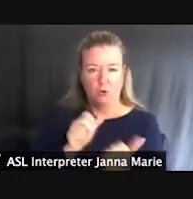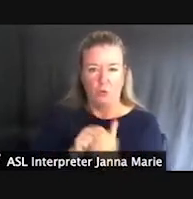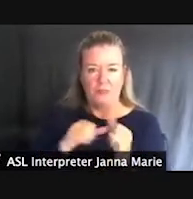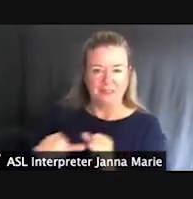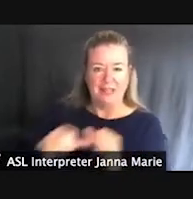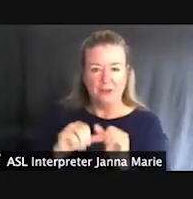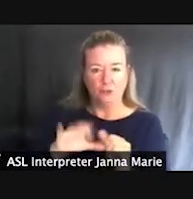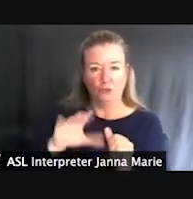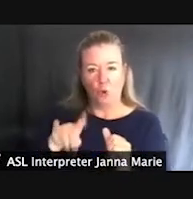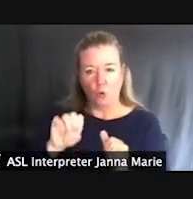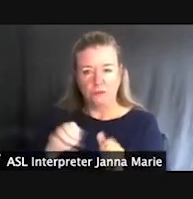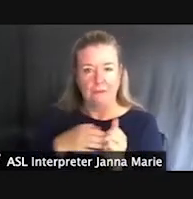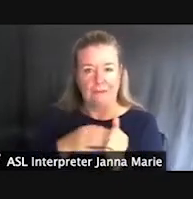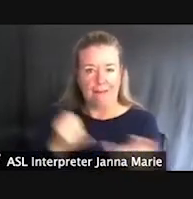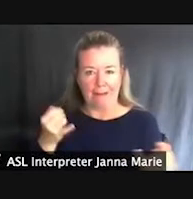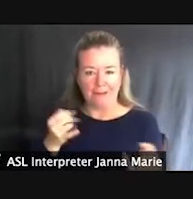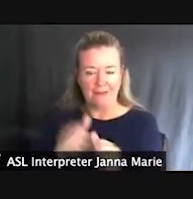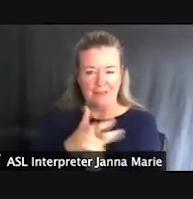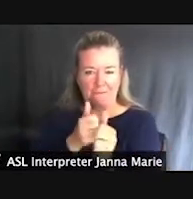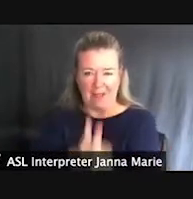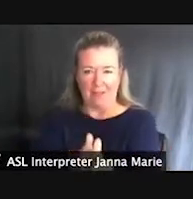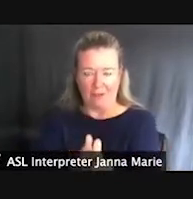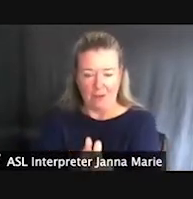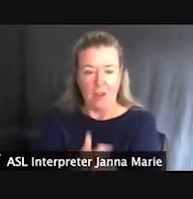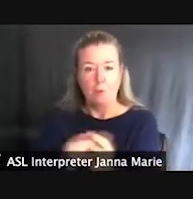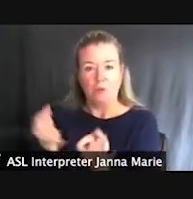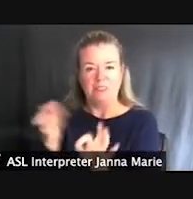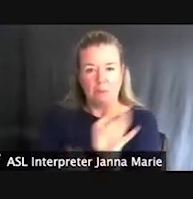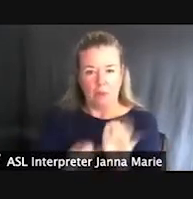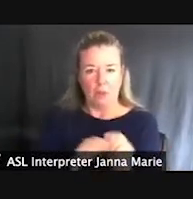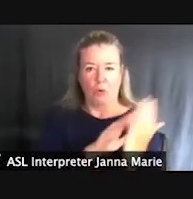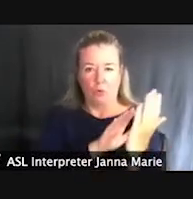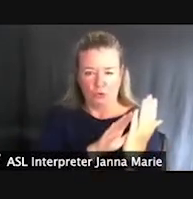And so it's, it's a more simplified approach, set up in a way that really allows anyone